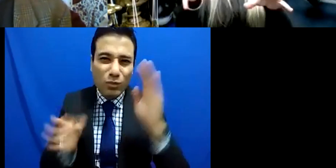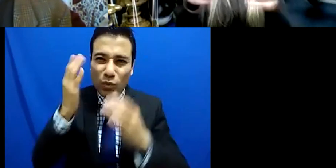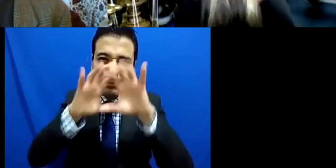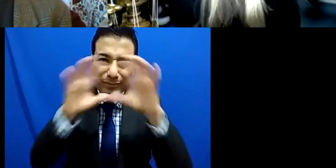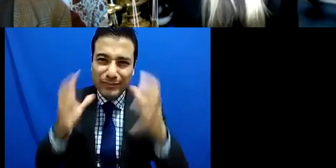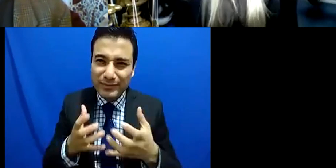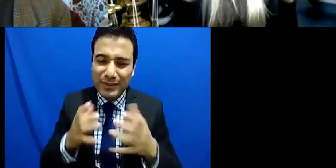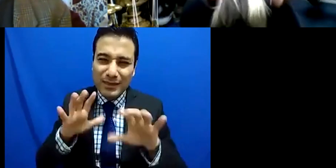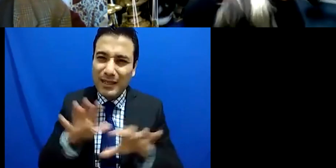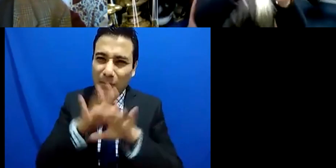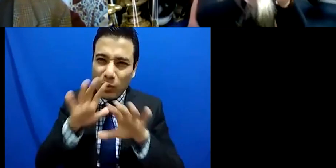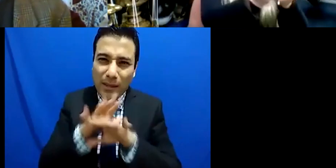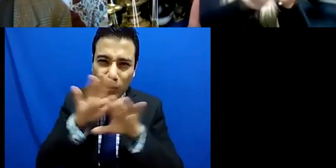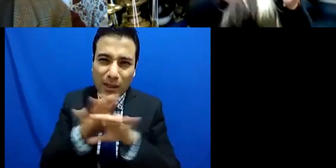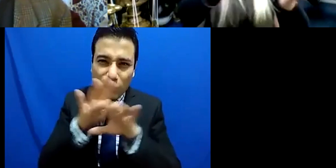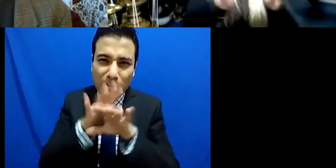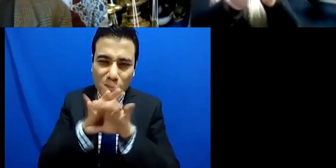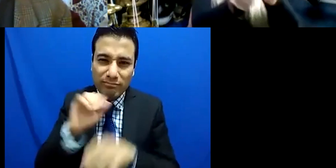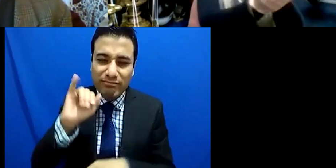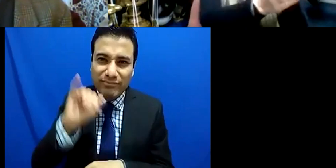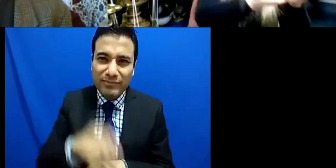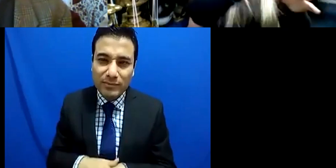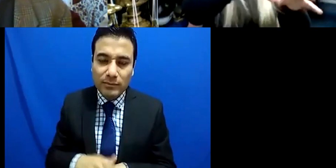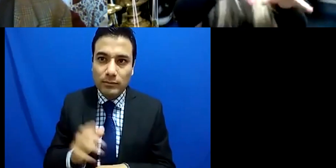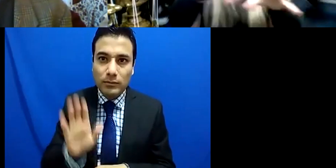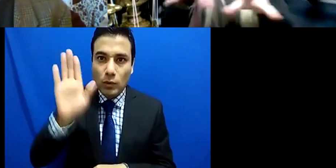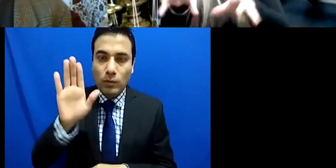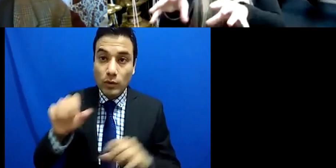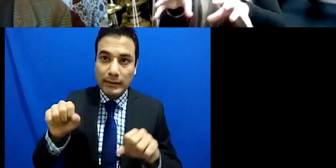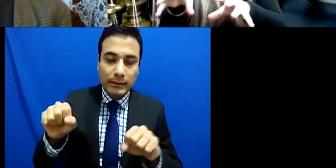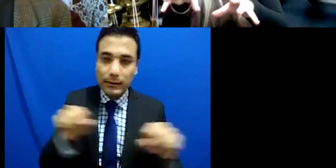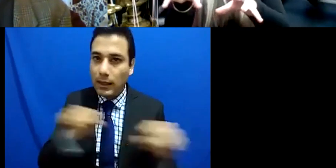an earthquake that has happened and and the fault lines have created a new kind of landscape